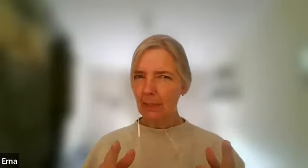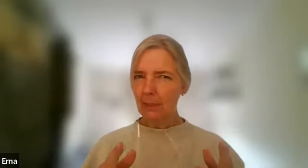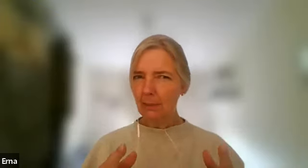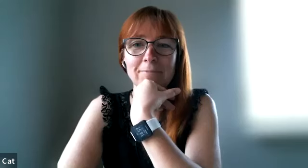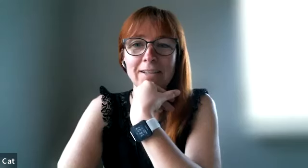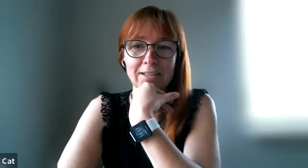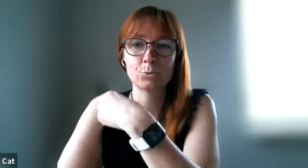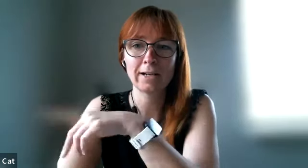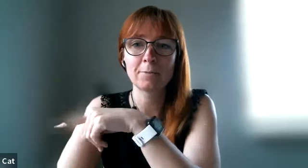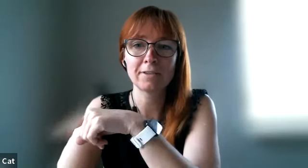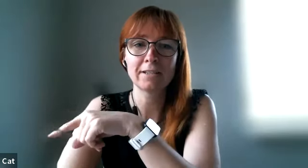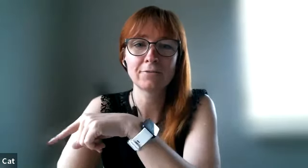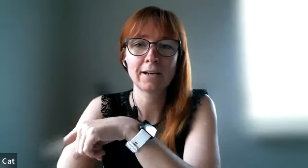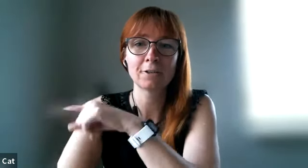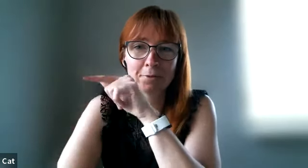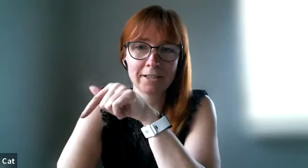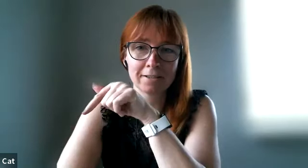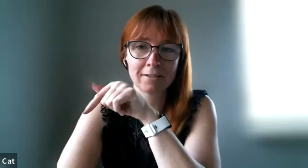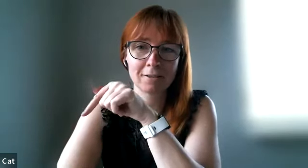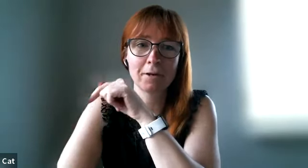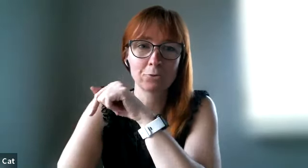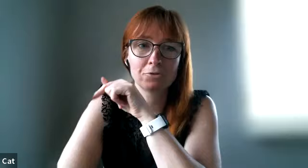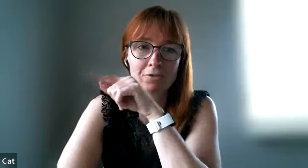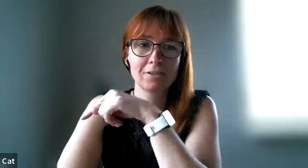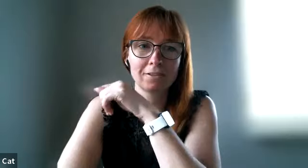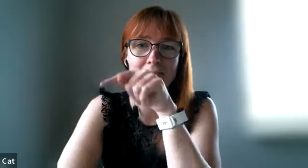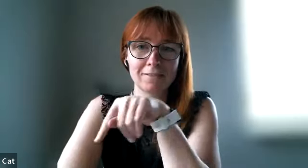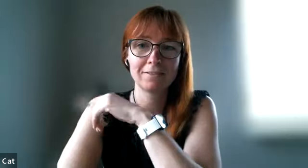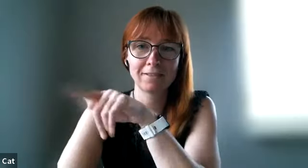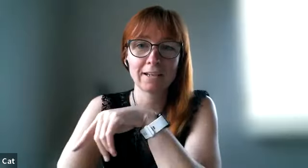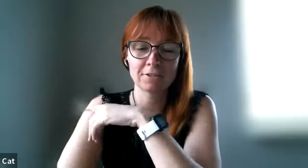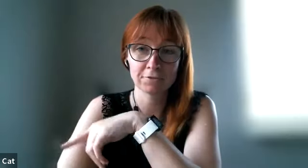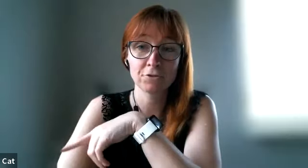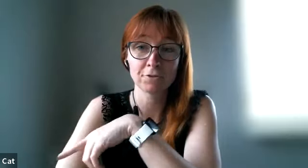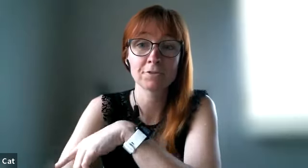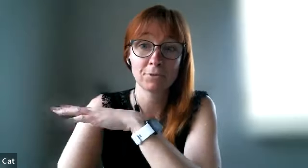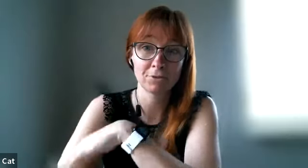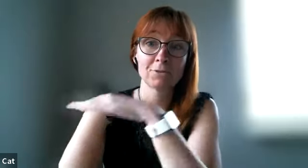yeah and that's why i believe i complain about the actual service because